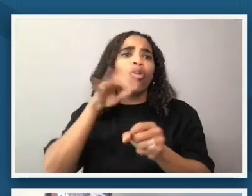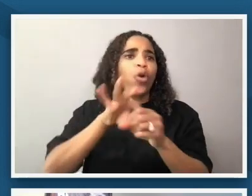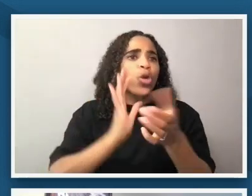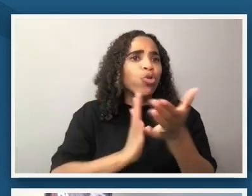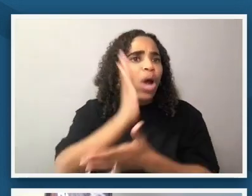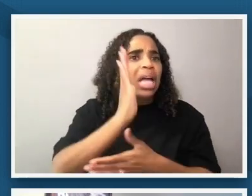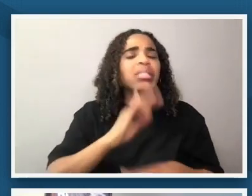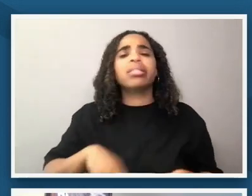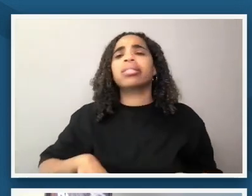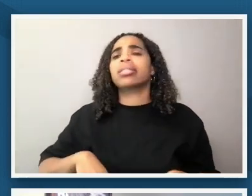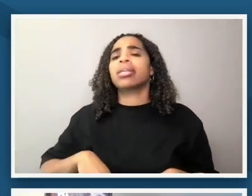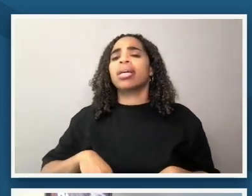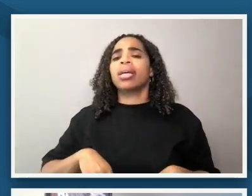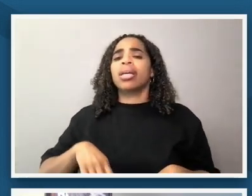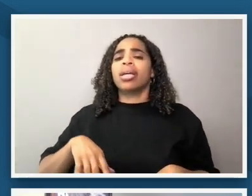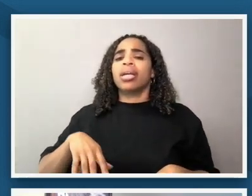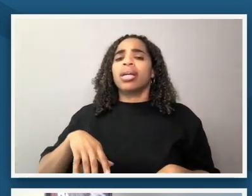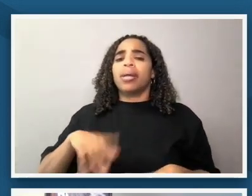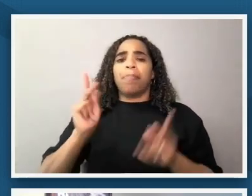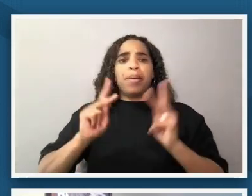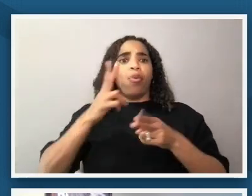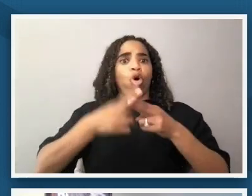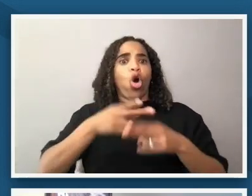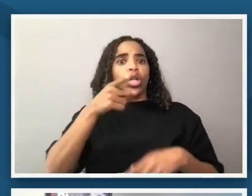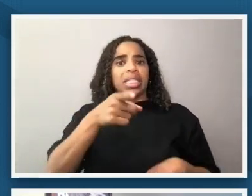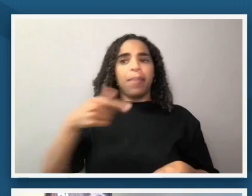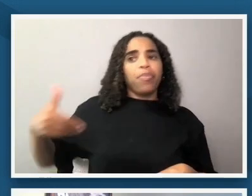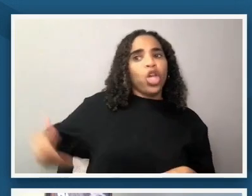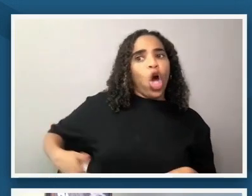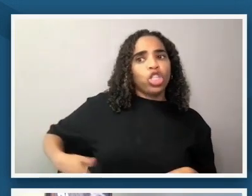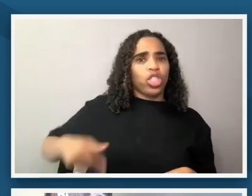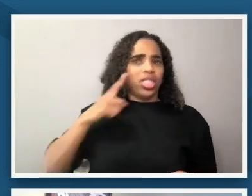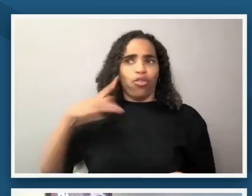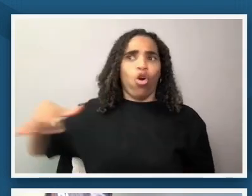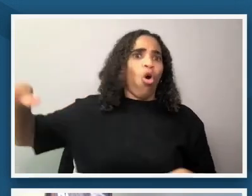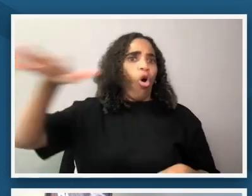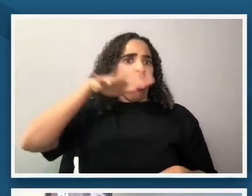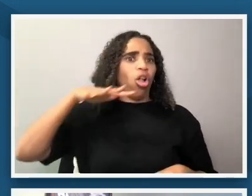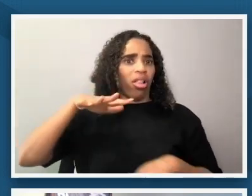conscience of the nation